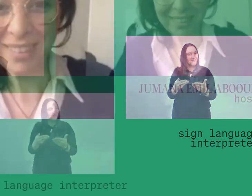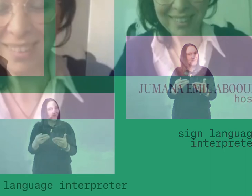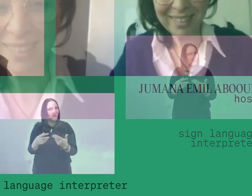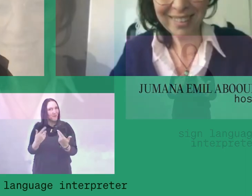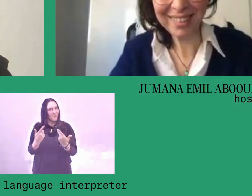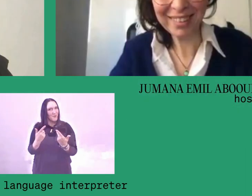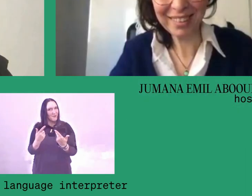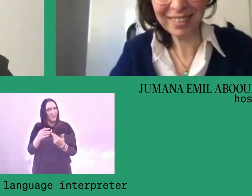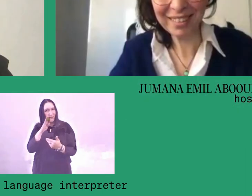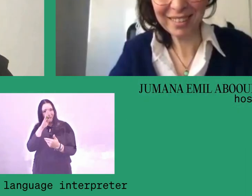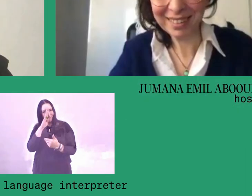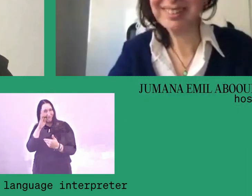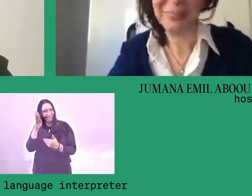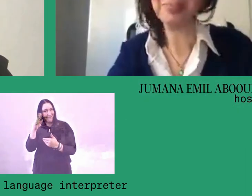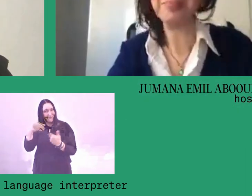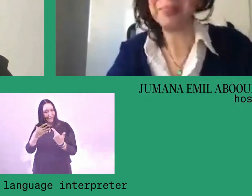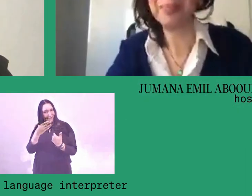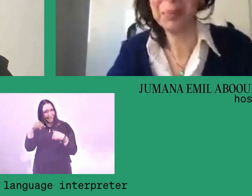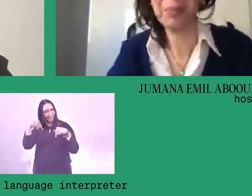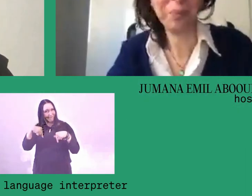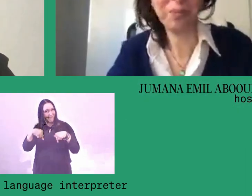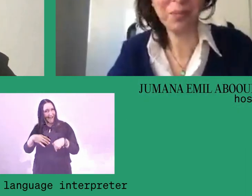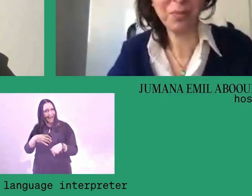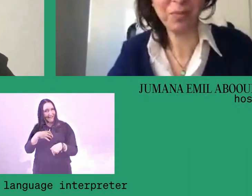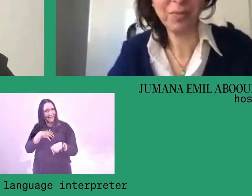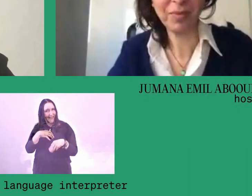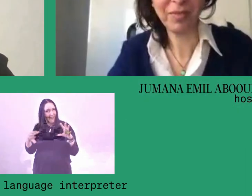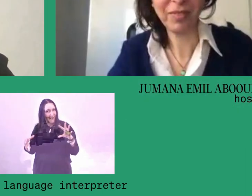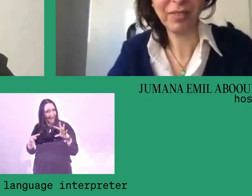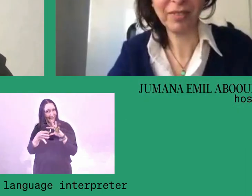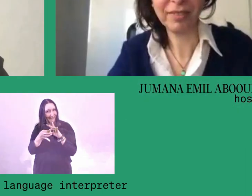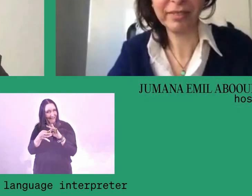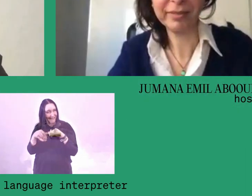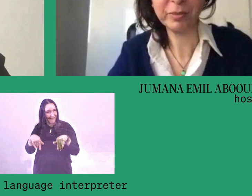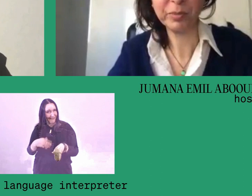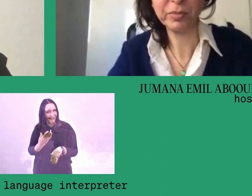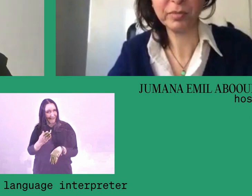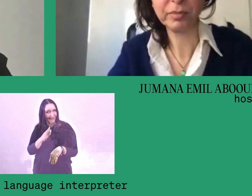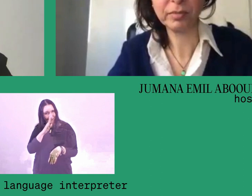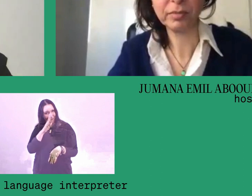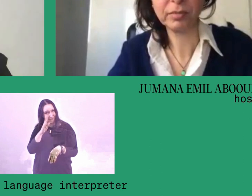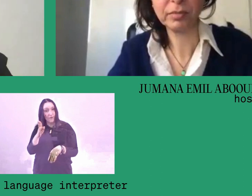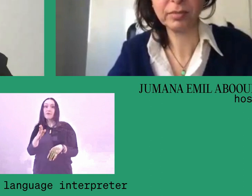Yeah, of course. There are actually also already some events and programmes